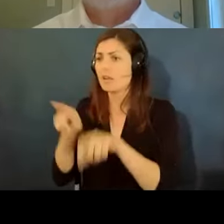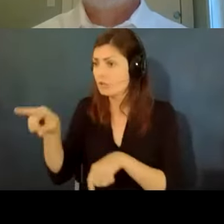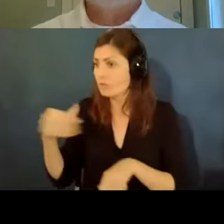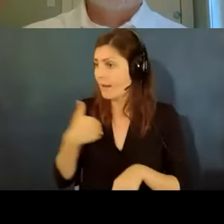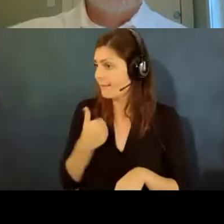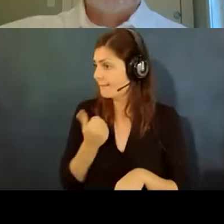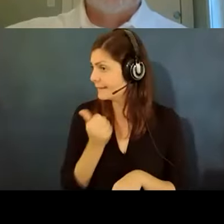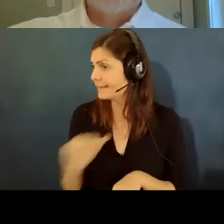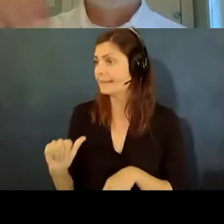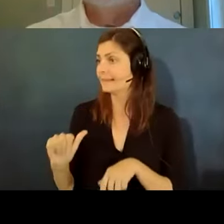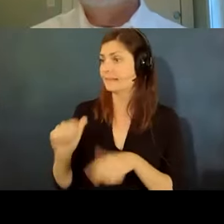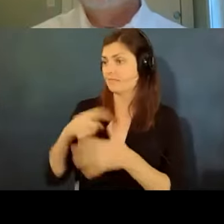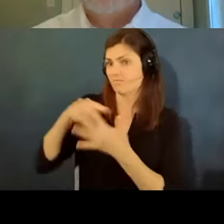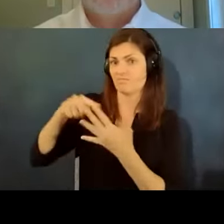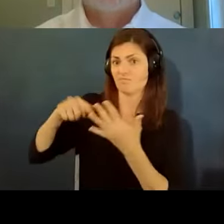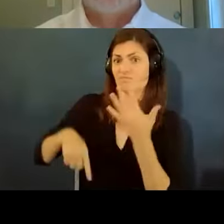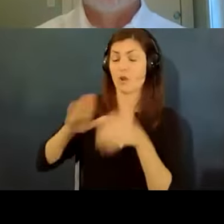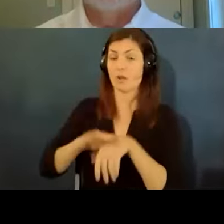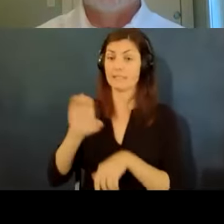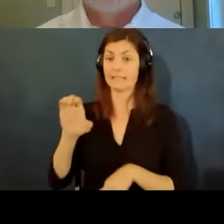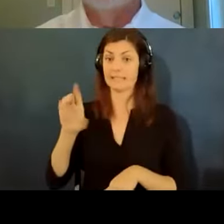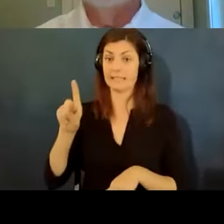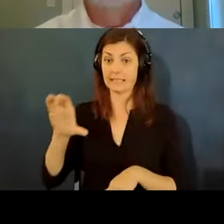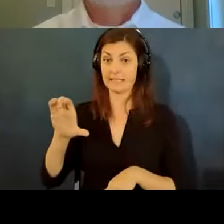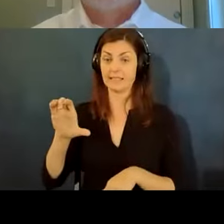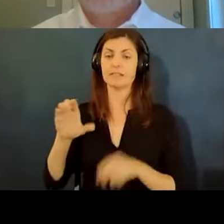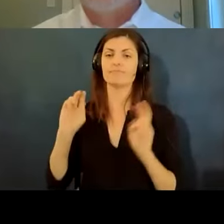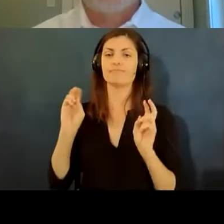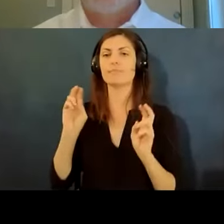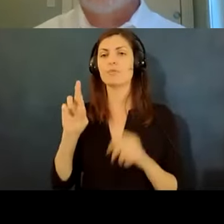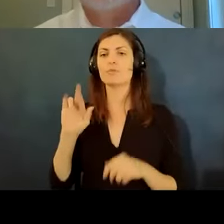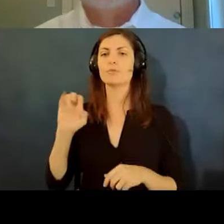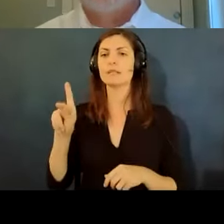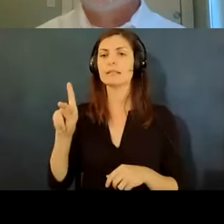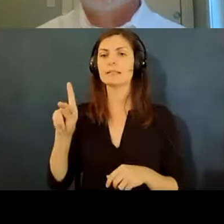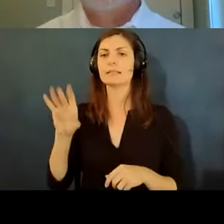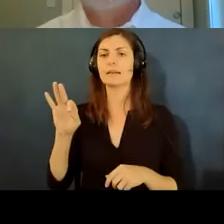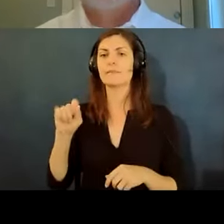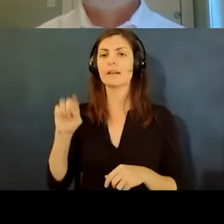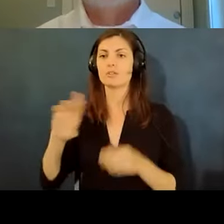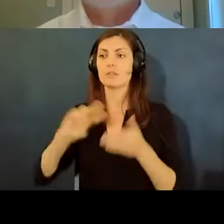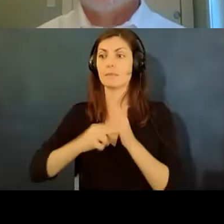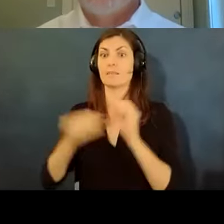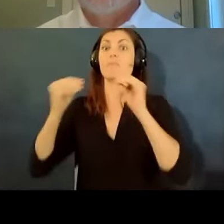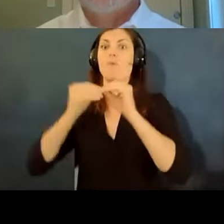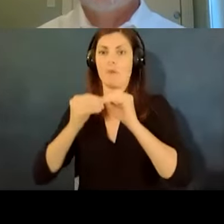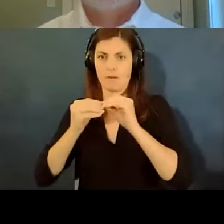these conditions on the cdc list of risk factors those include things like diabetes cystic fibrosis